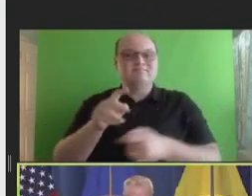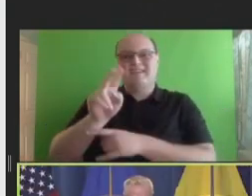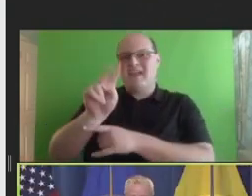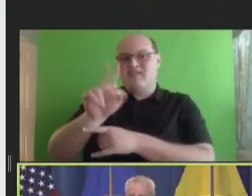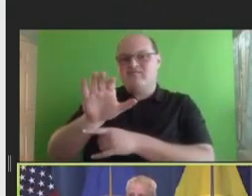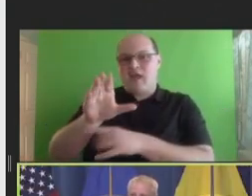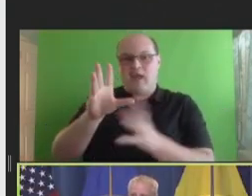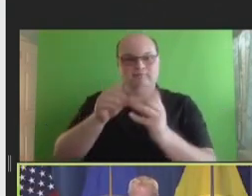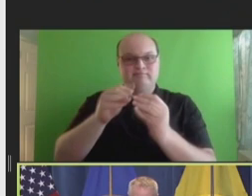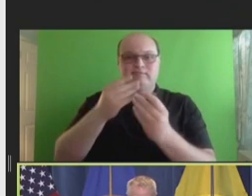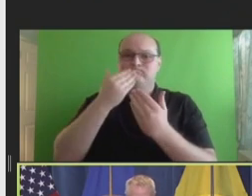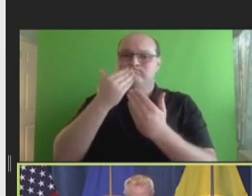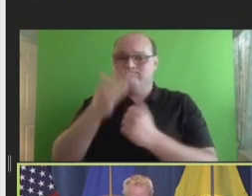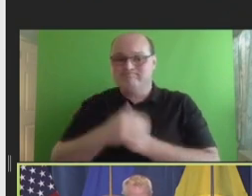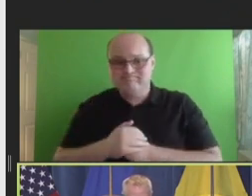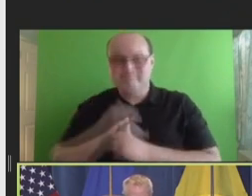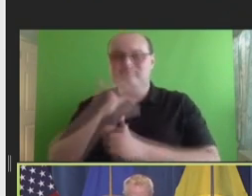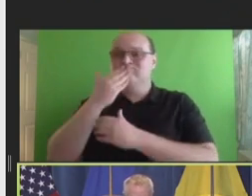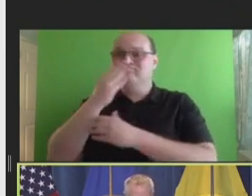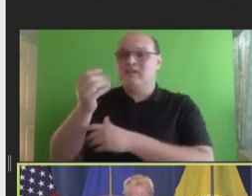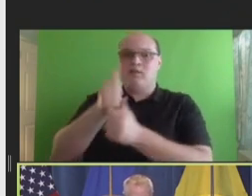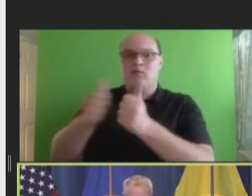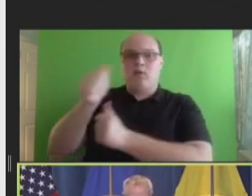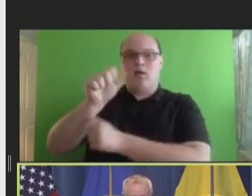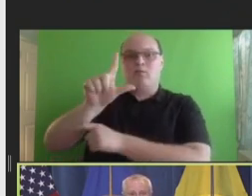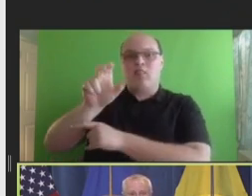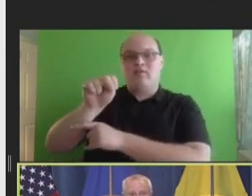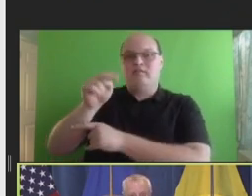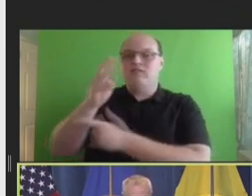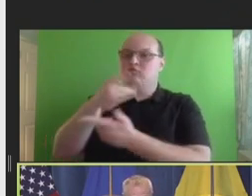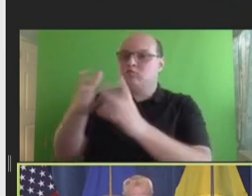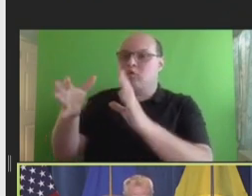meeting. Thank you, Admiral Levine, for your thoughtful remarks. And thank you, Ann, for